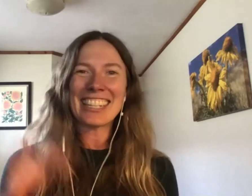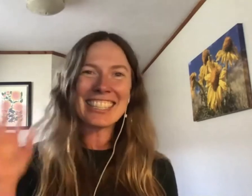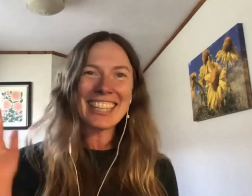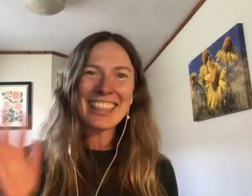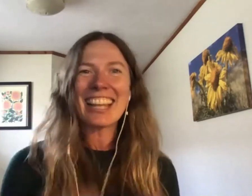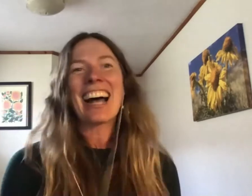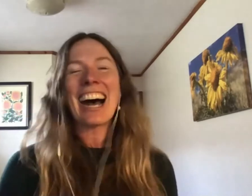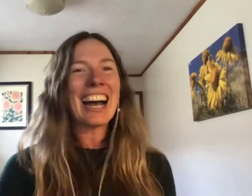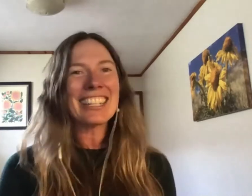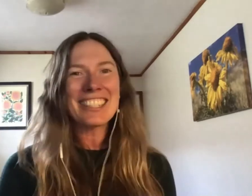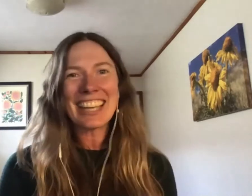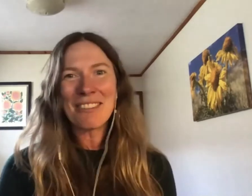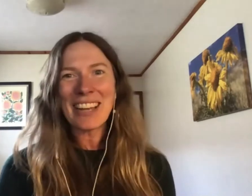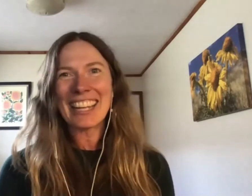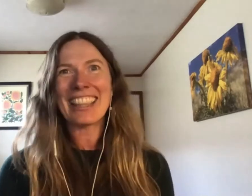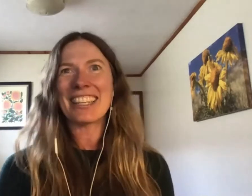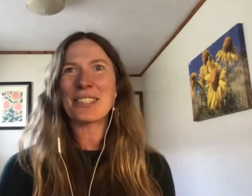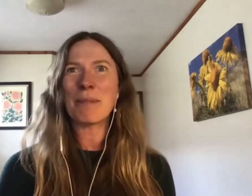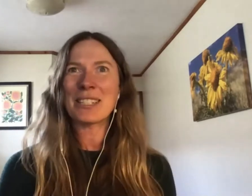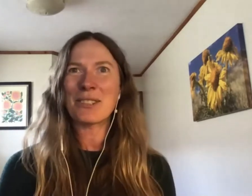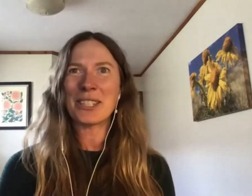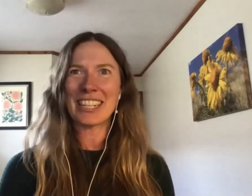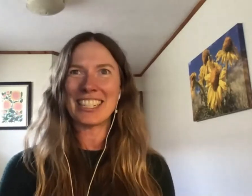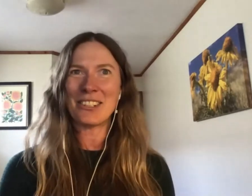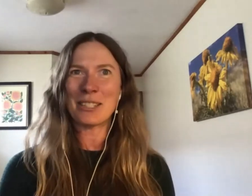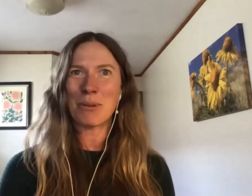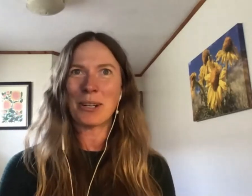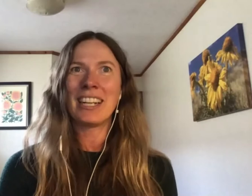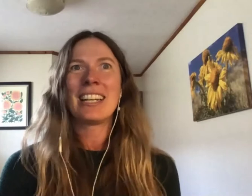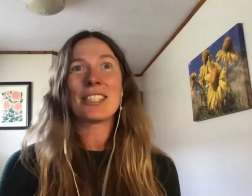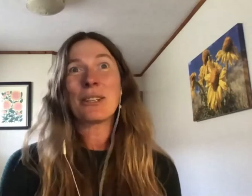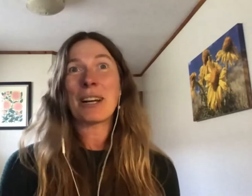like to say "hi" to them and thank you so much for your continued support as you have helped